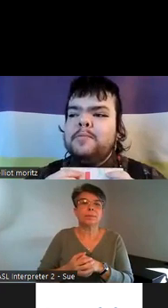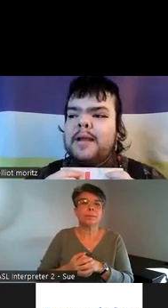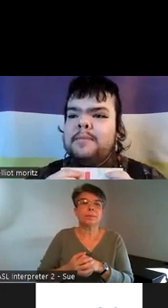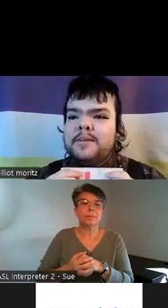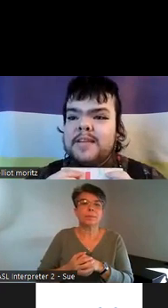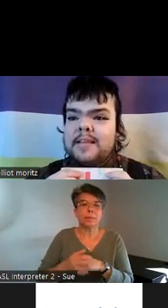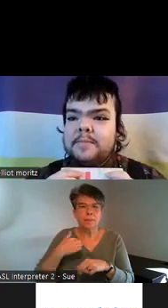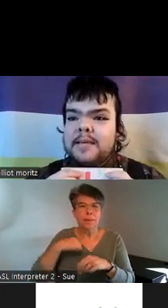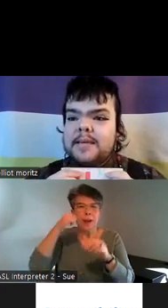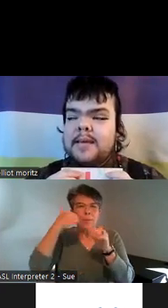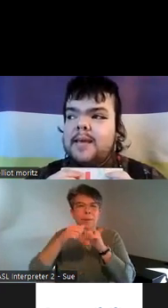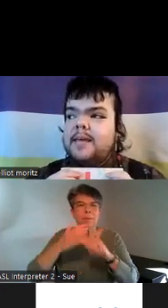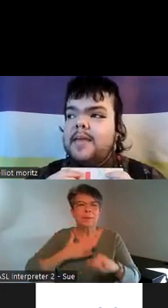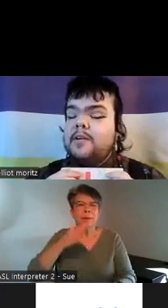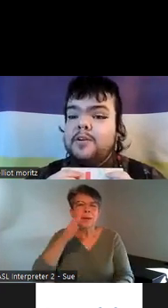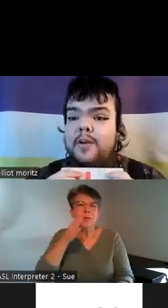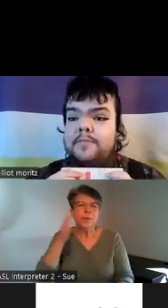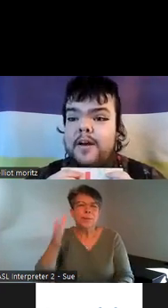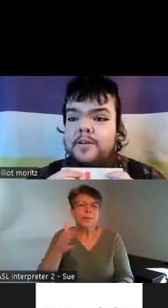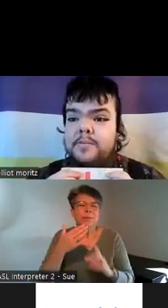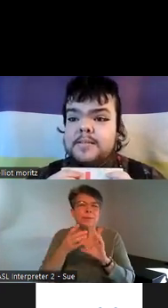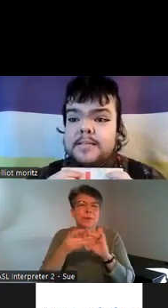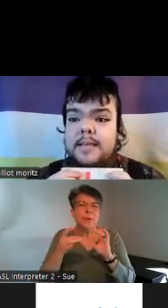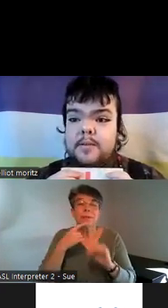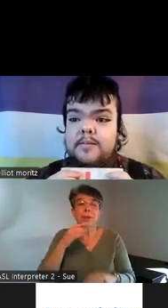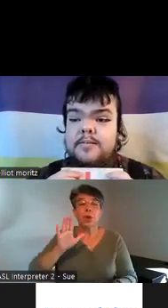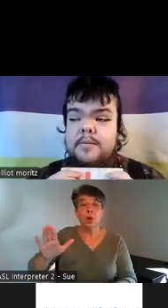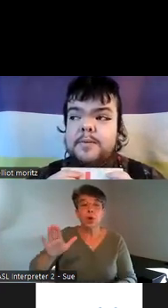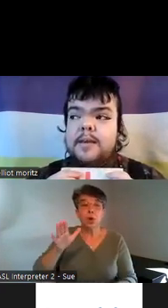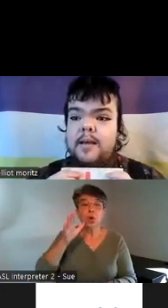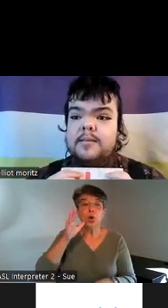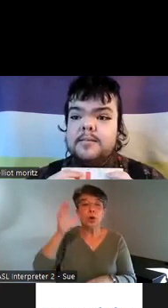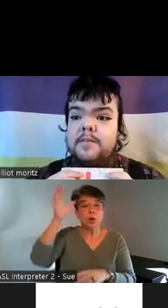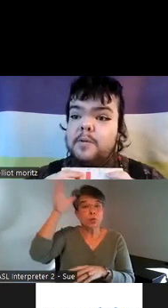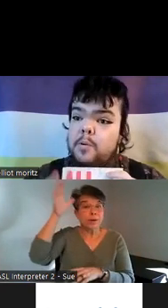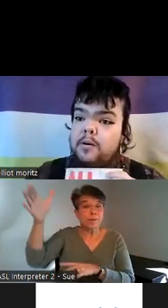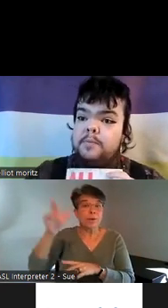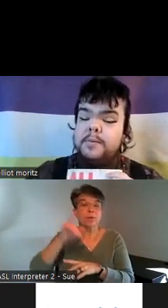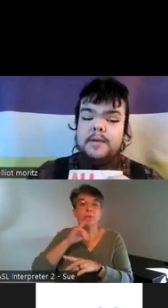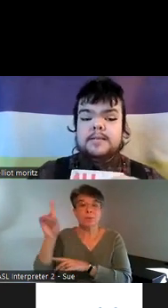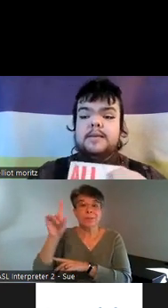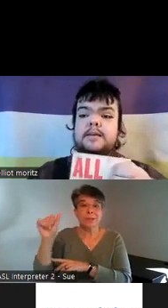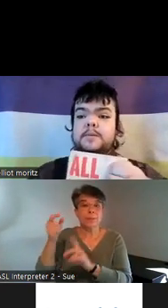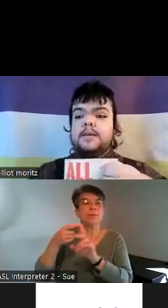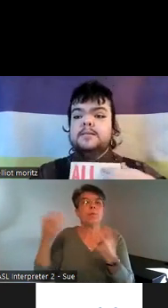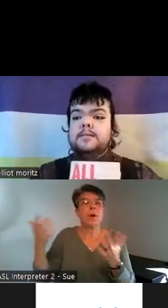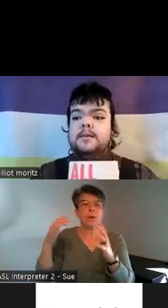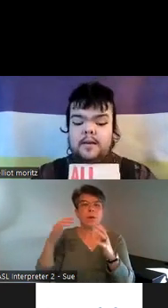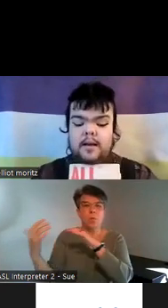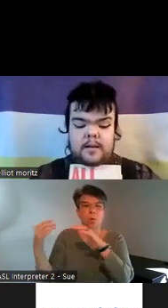my grandmother telling me that her grandfather was disabled because of the war because he experienced